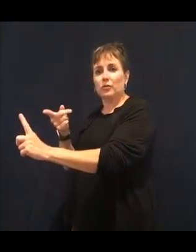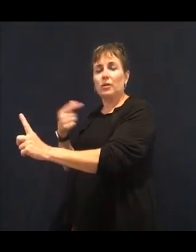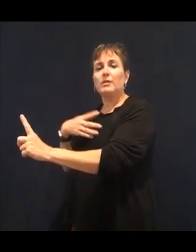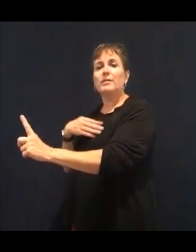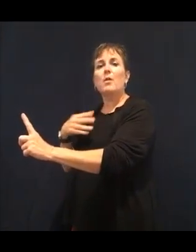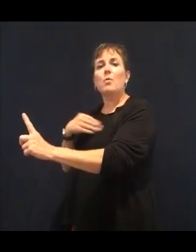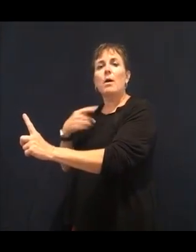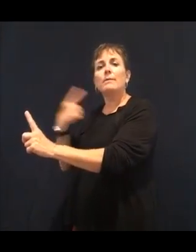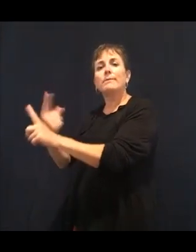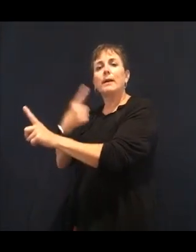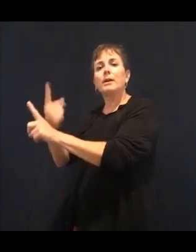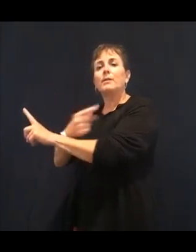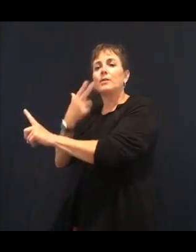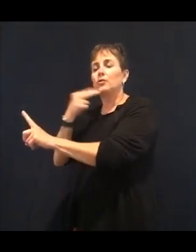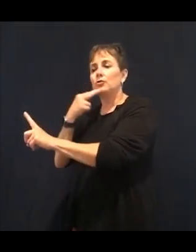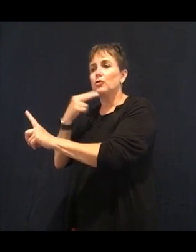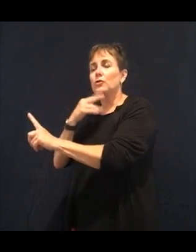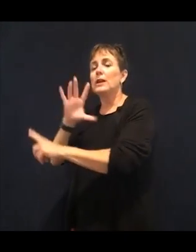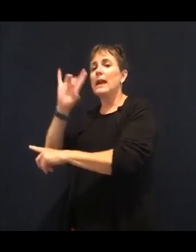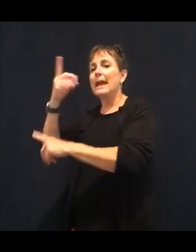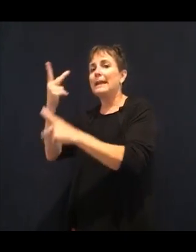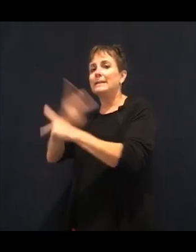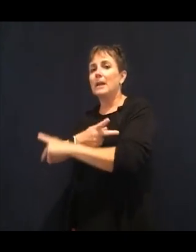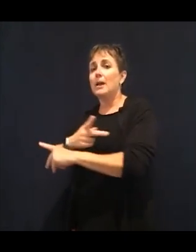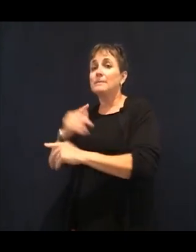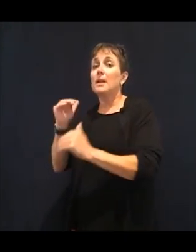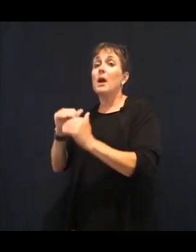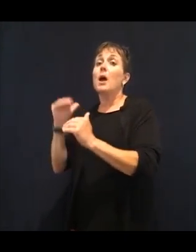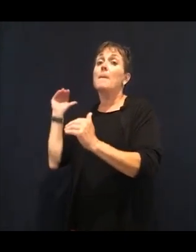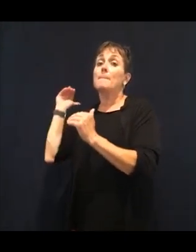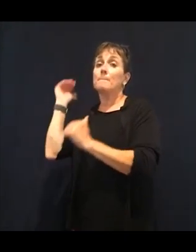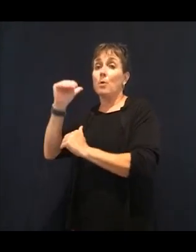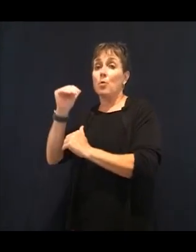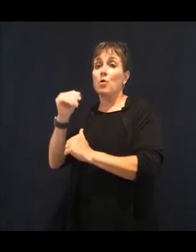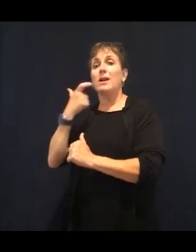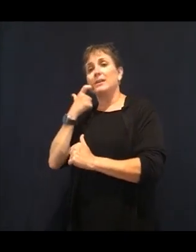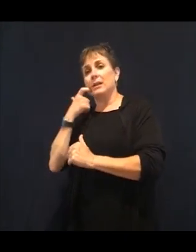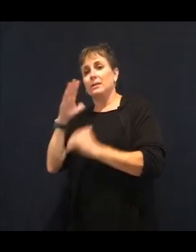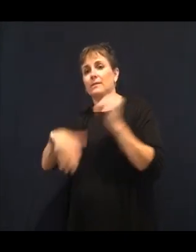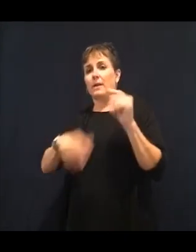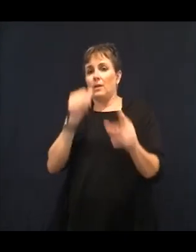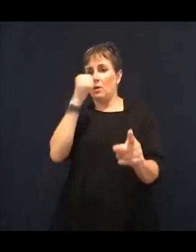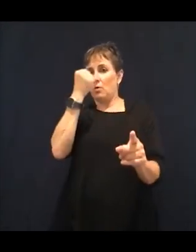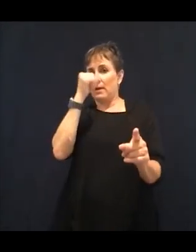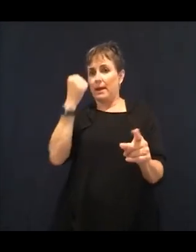And the reason why this is important is scientists use this to